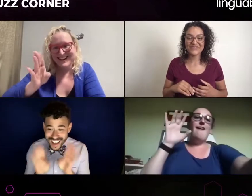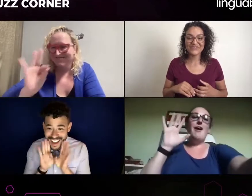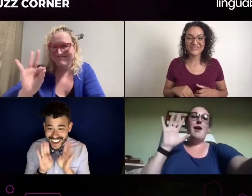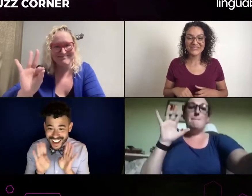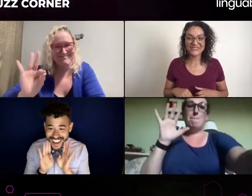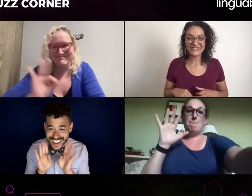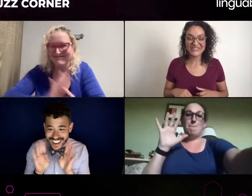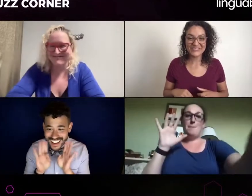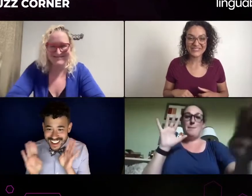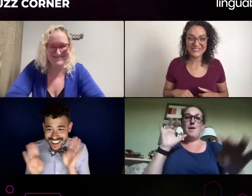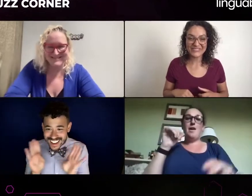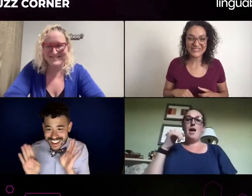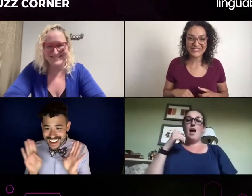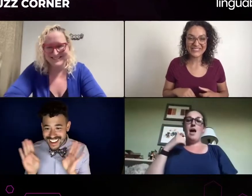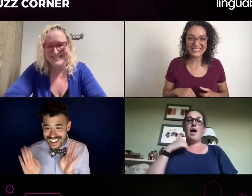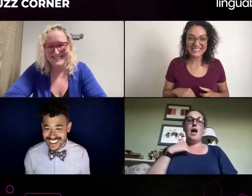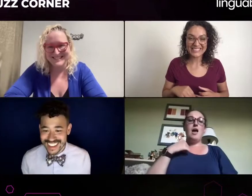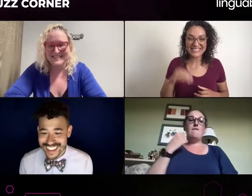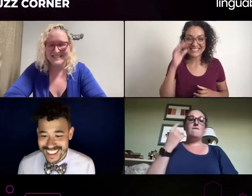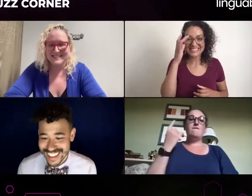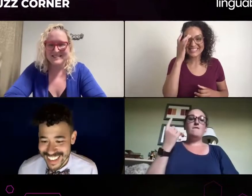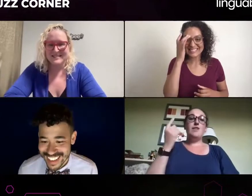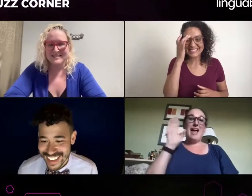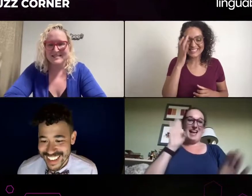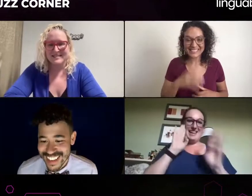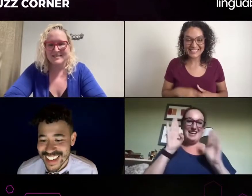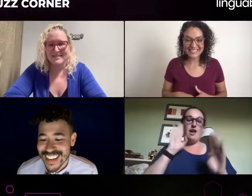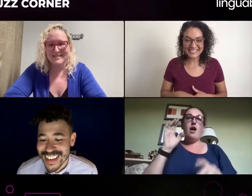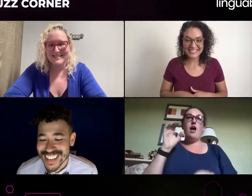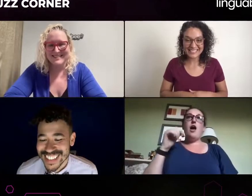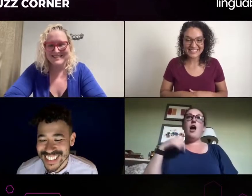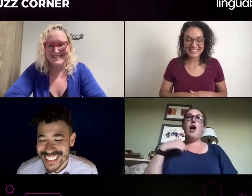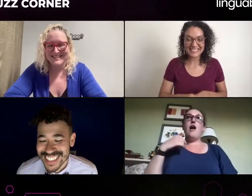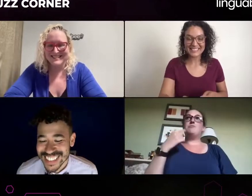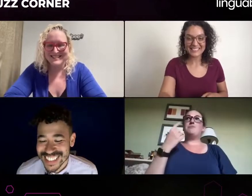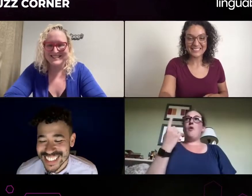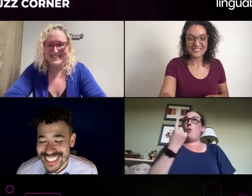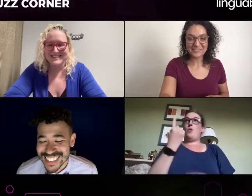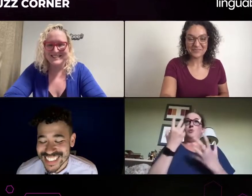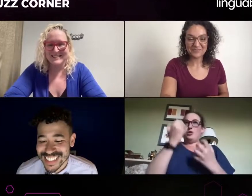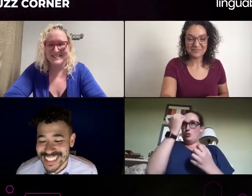That's the advice I love. That's a perfect world. I love that. What a great solution. Thank you so much, Gigi. We also have another question